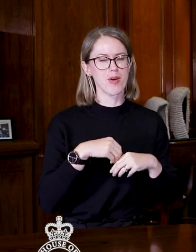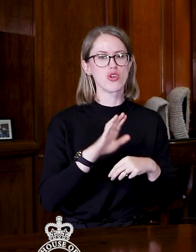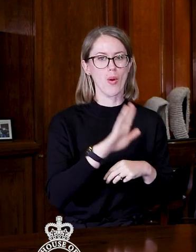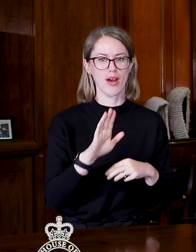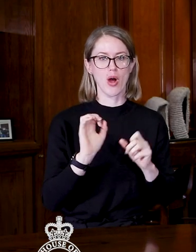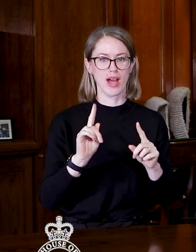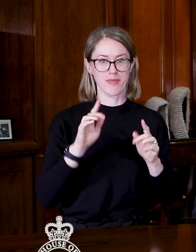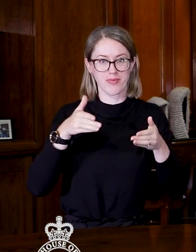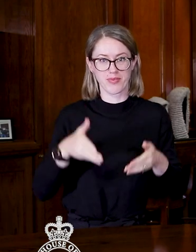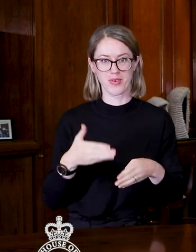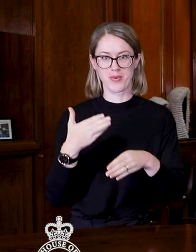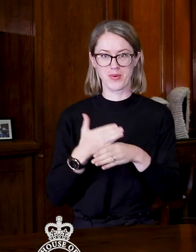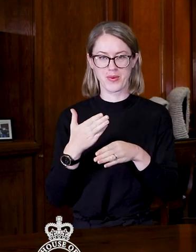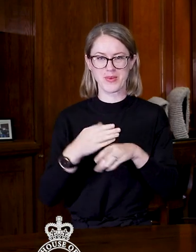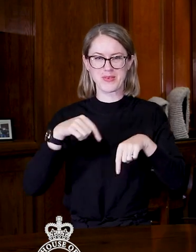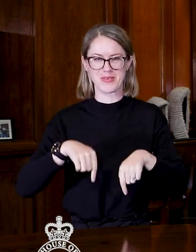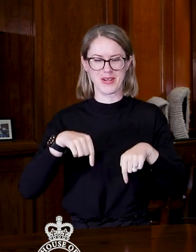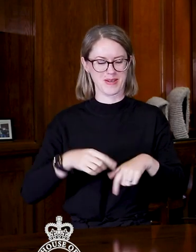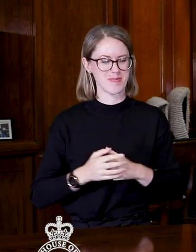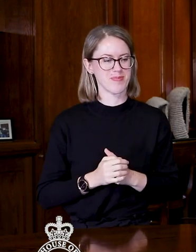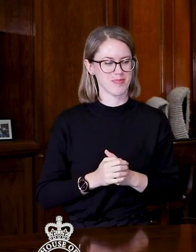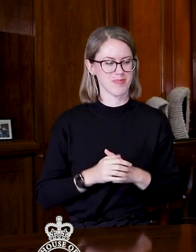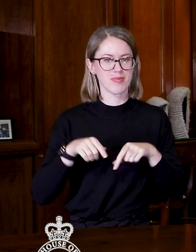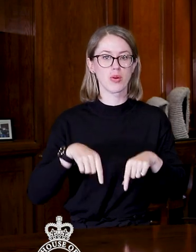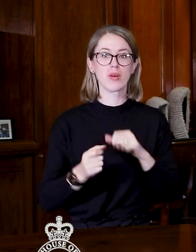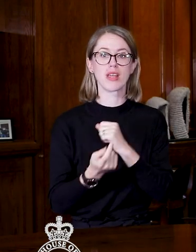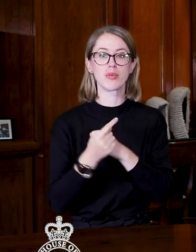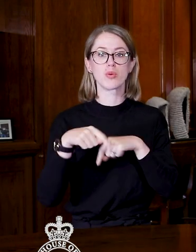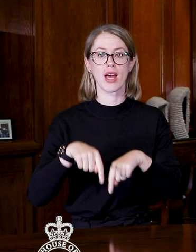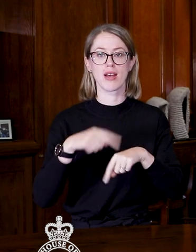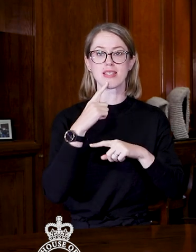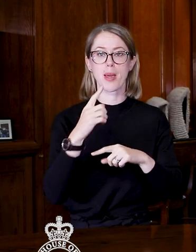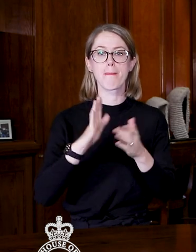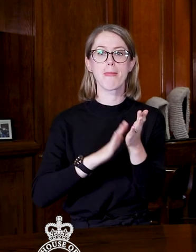Right we better get on with what we're here for and that's what's happening today. As I said, it's a members' day.